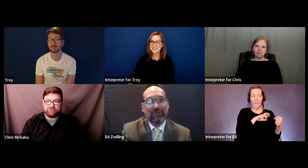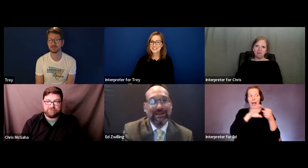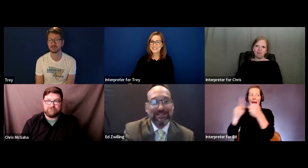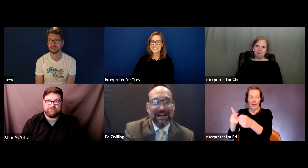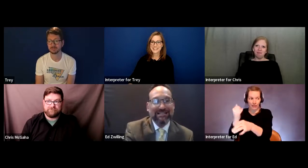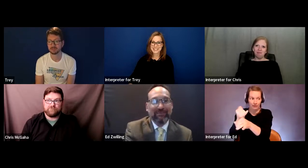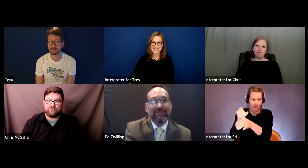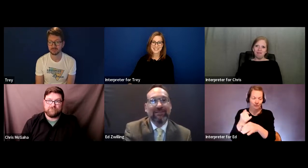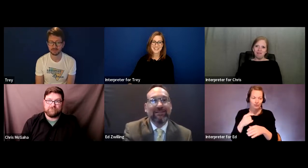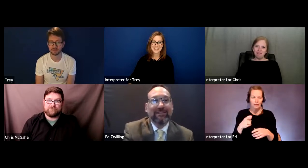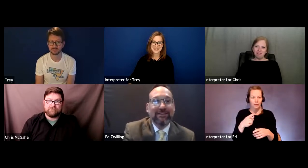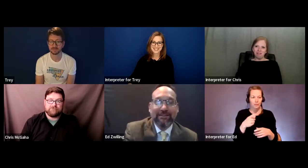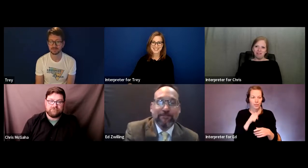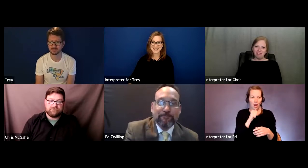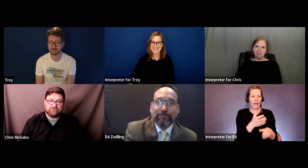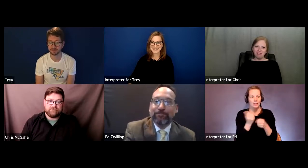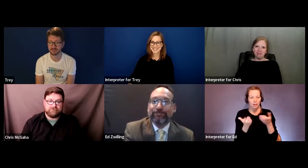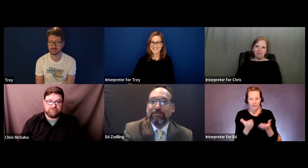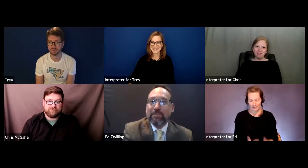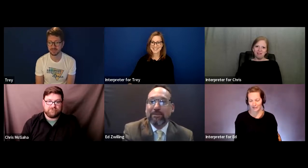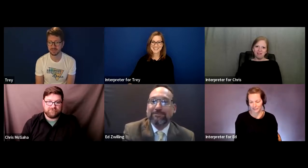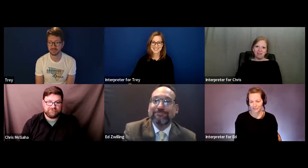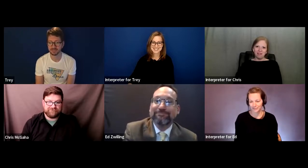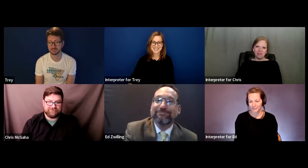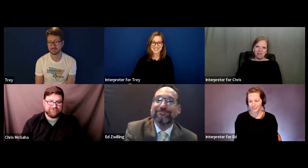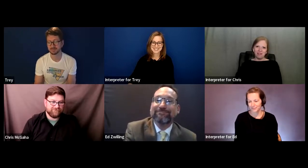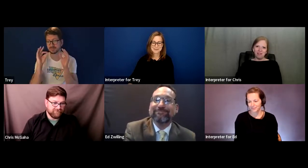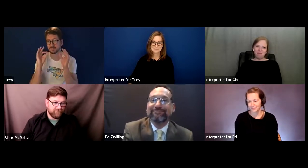are being denied them.